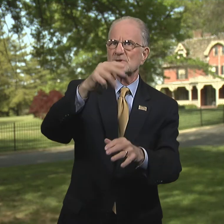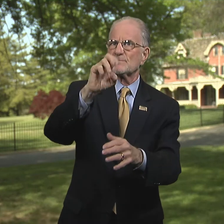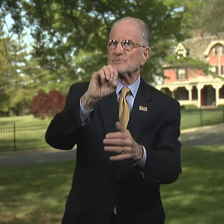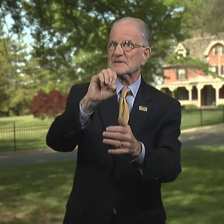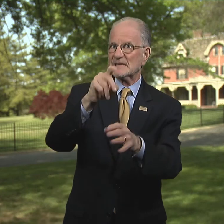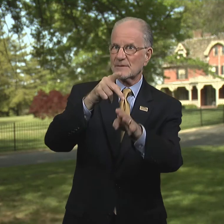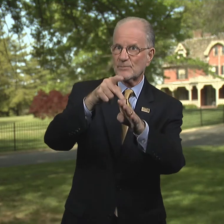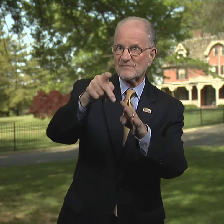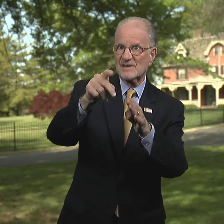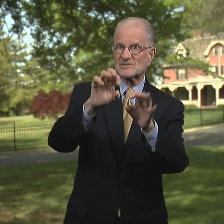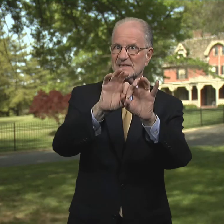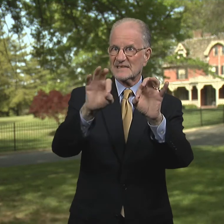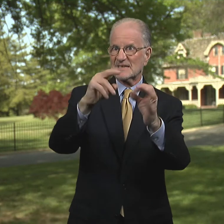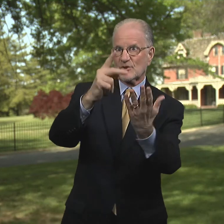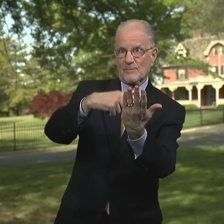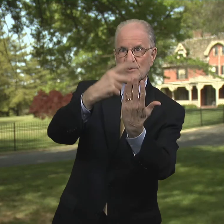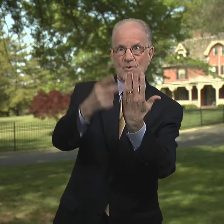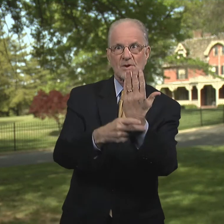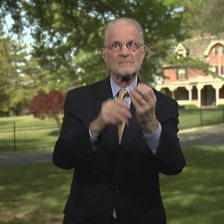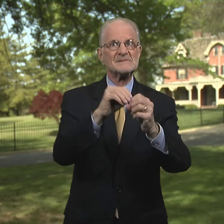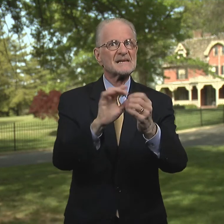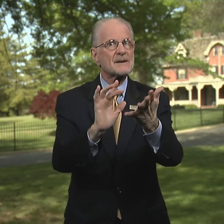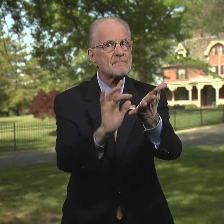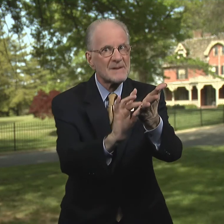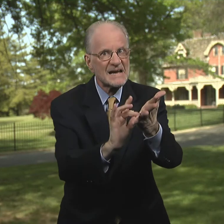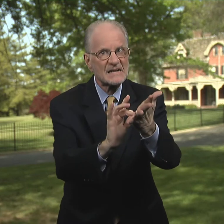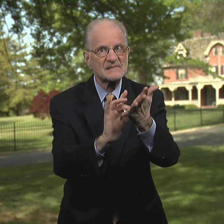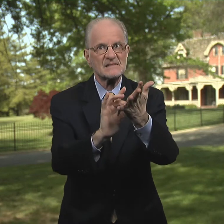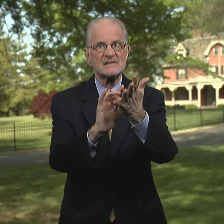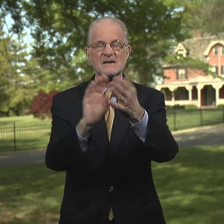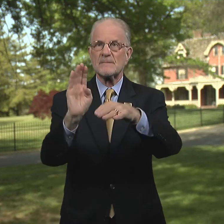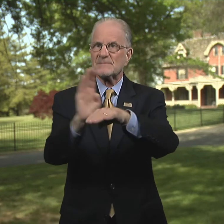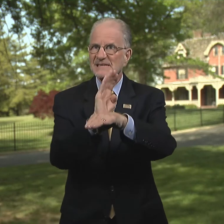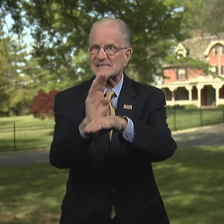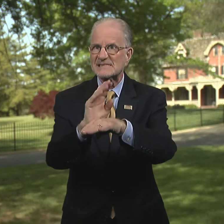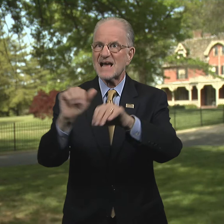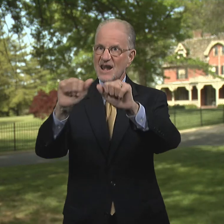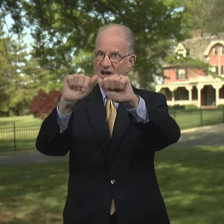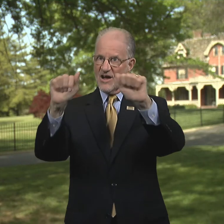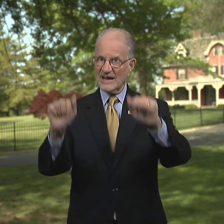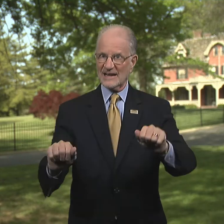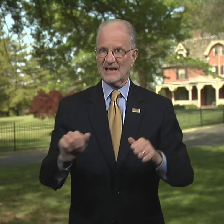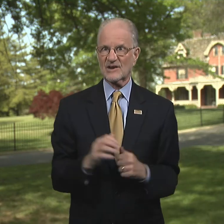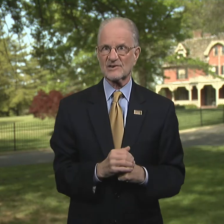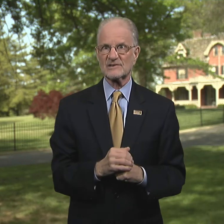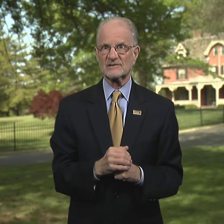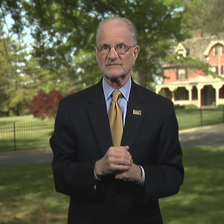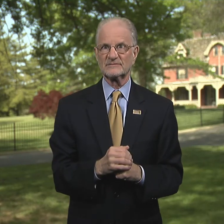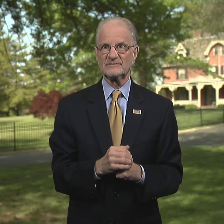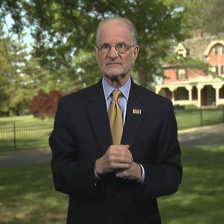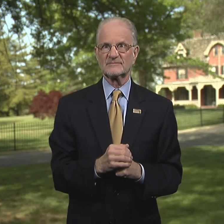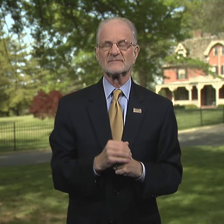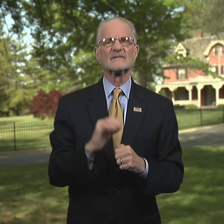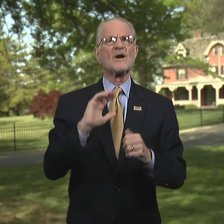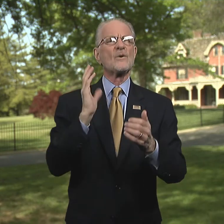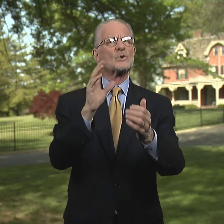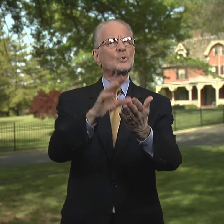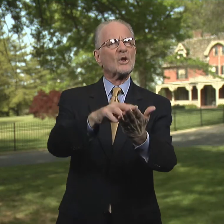We are currently establishing pre-programs in medicine, business, and architecture.